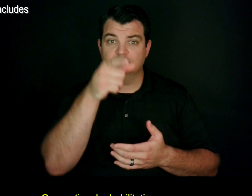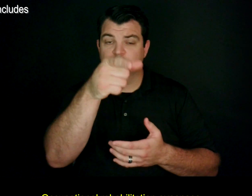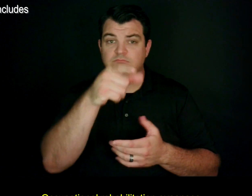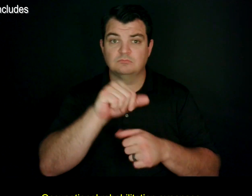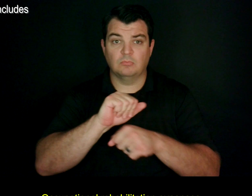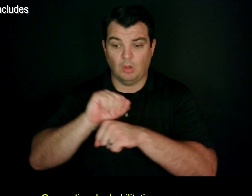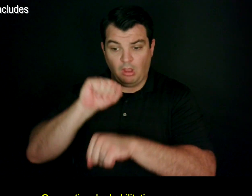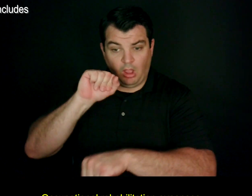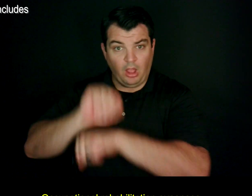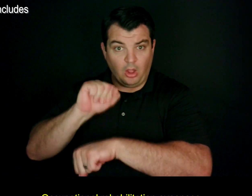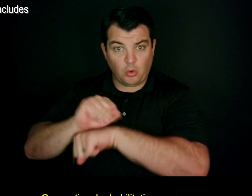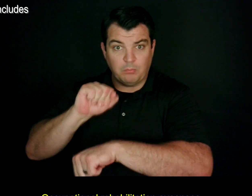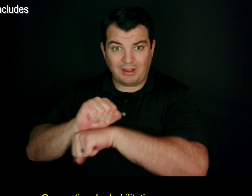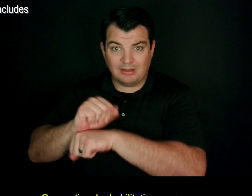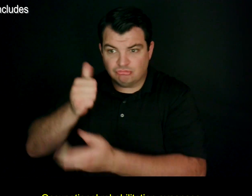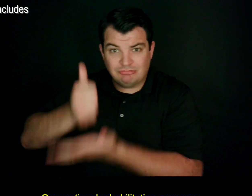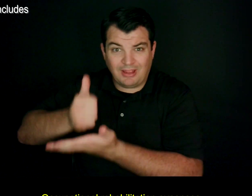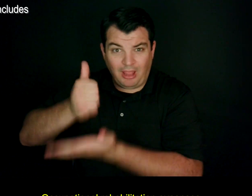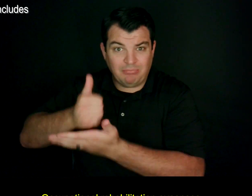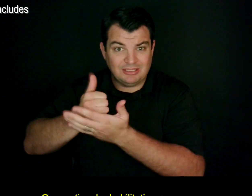Occupational rehabilitation expenses.